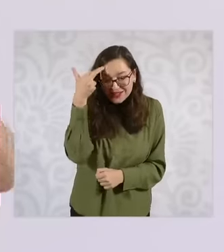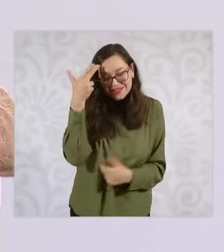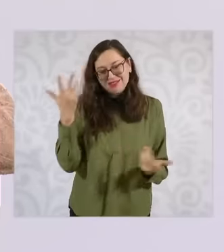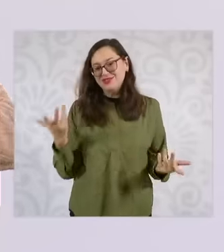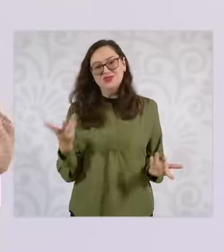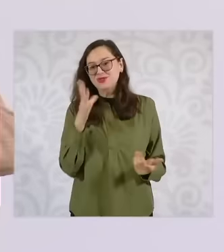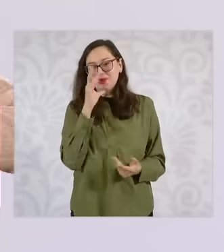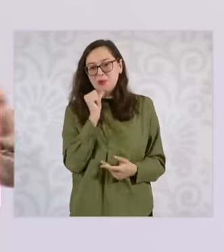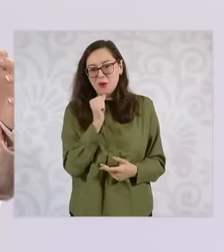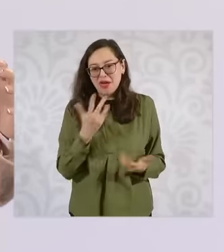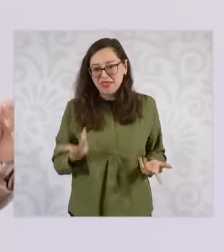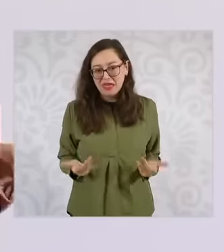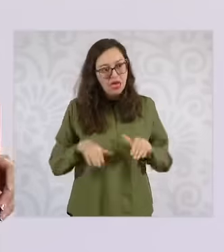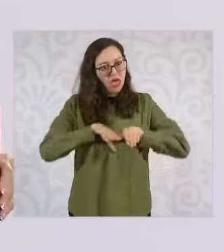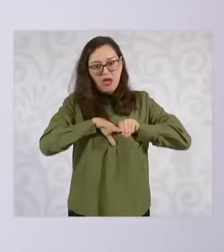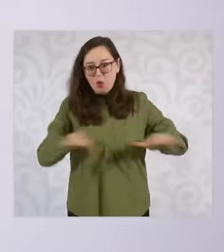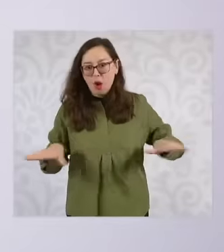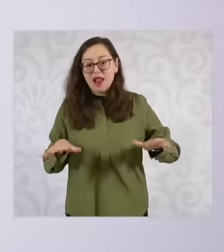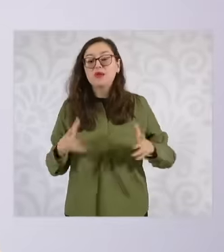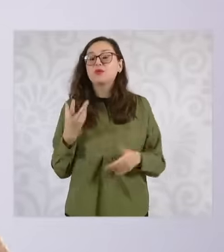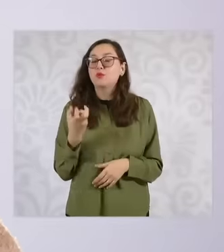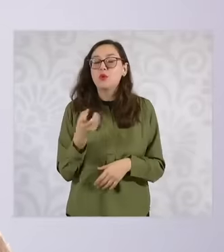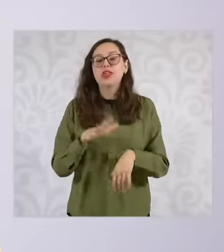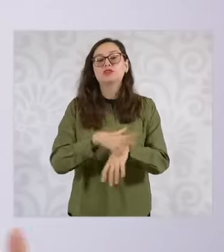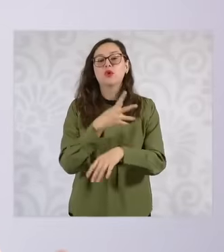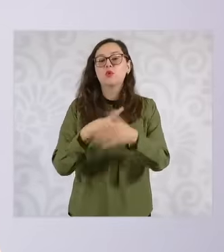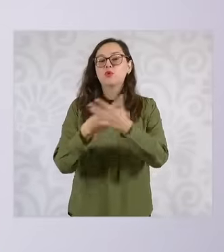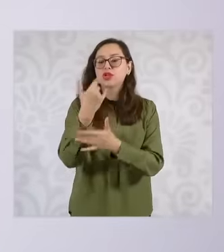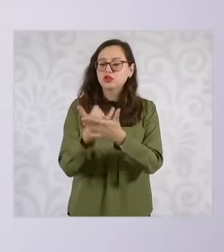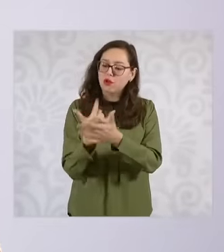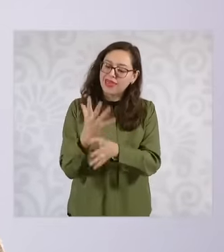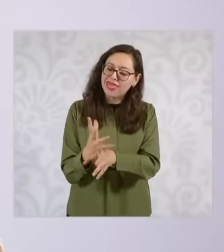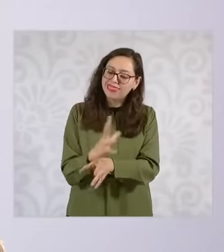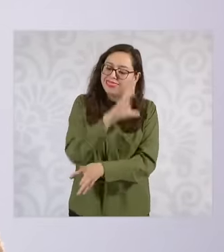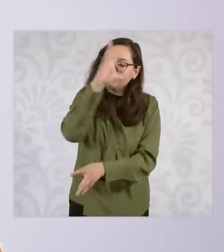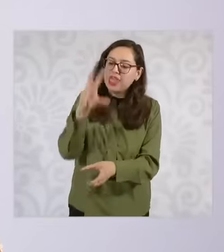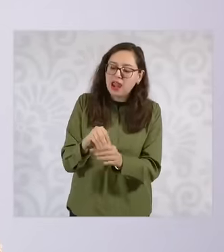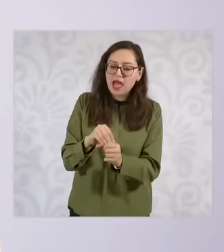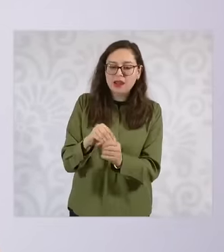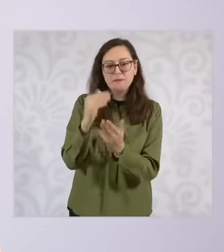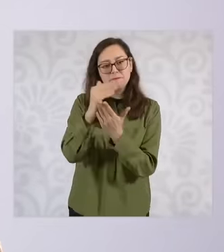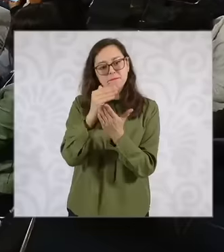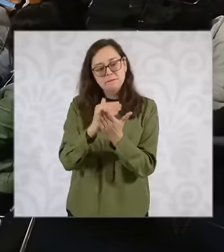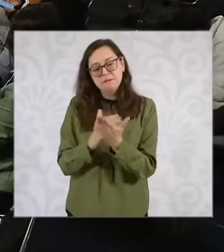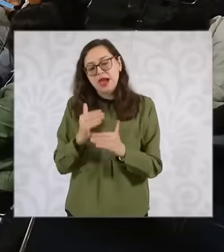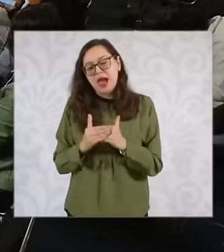the development of the comprehensive project is and we are going to present it and it is for 6 years and we